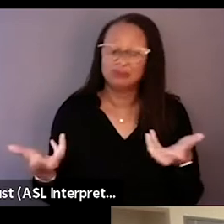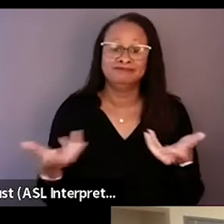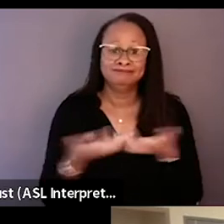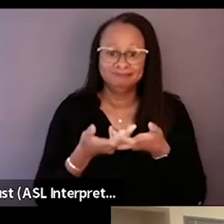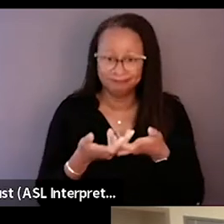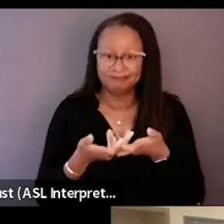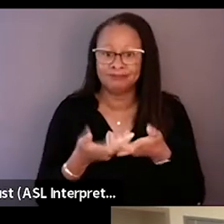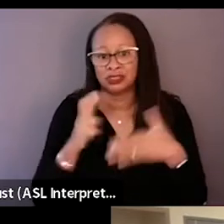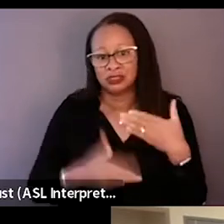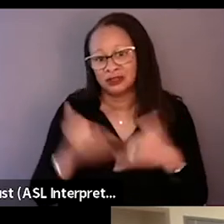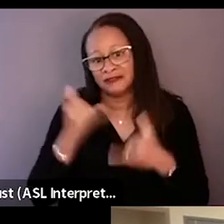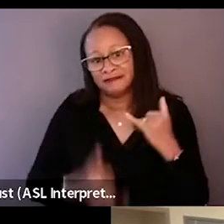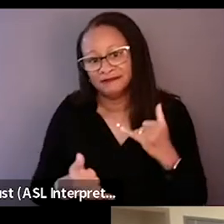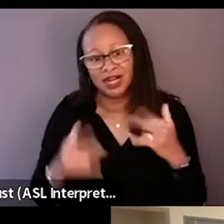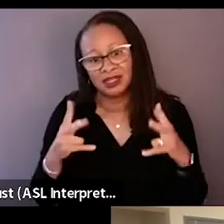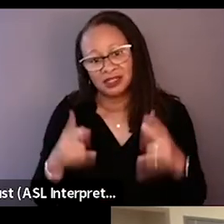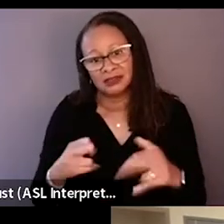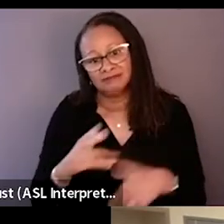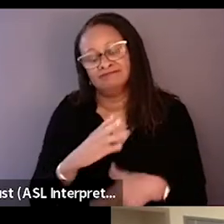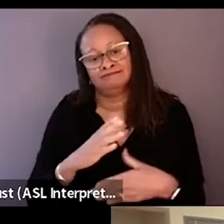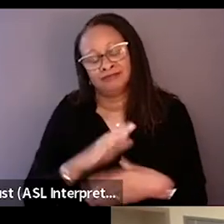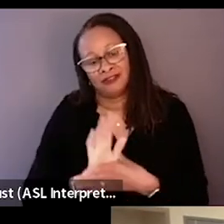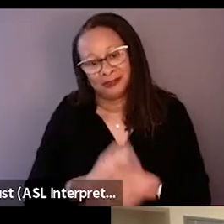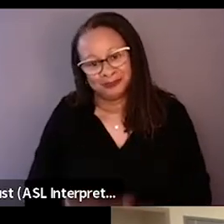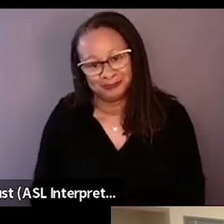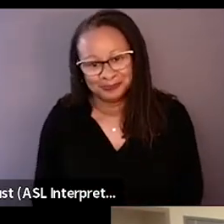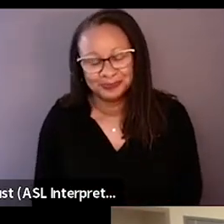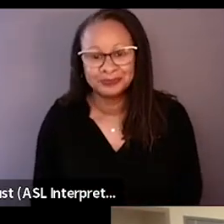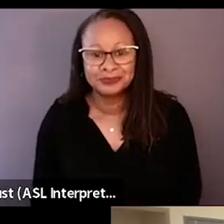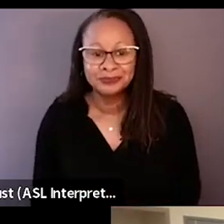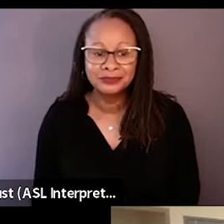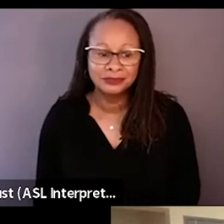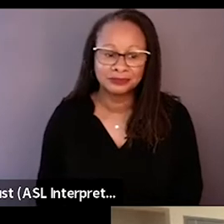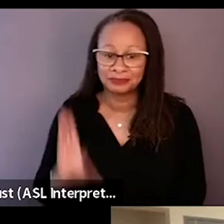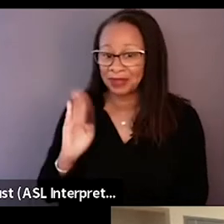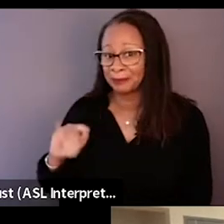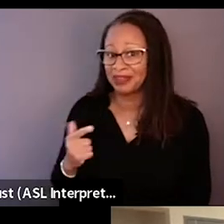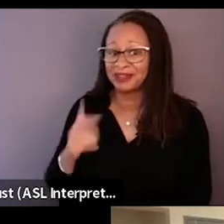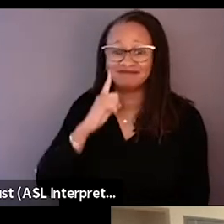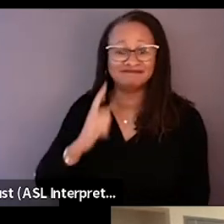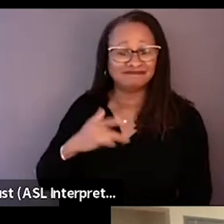in the final cut of the film. Yeah. And what a gift to the world the film is. I mean, I was...